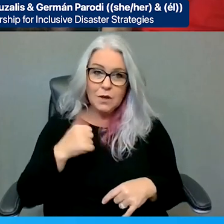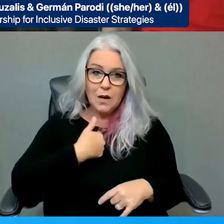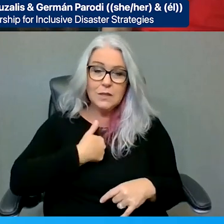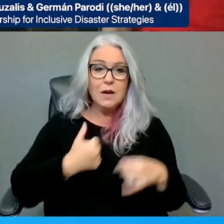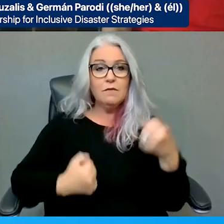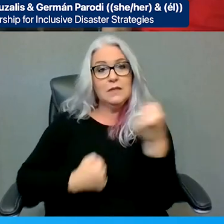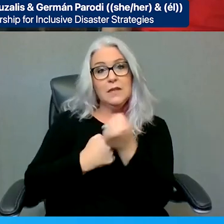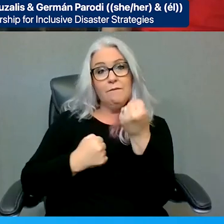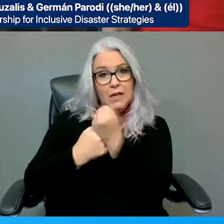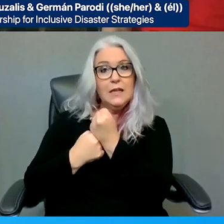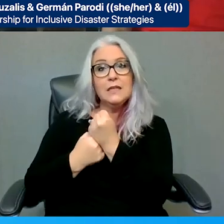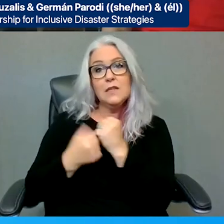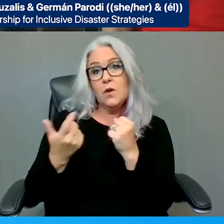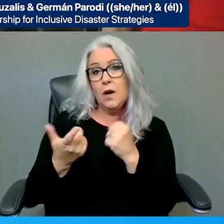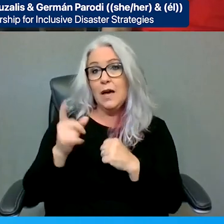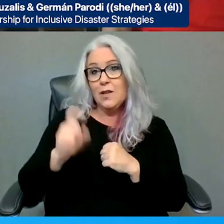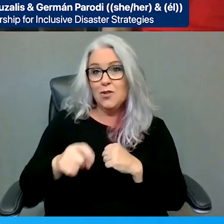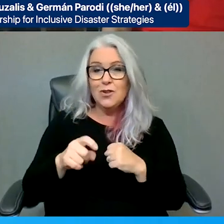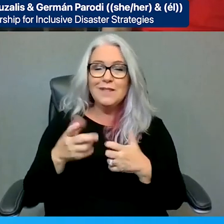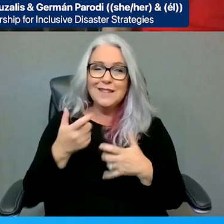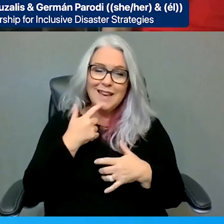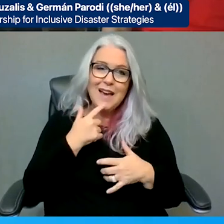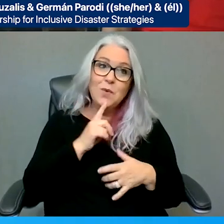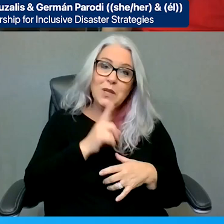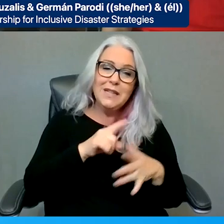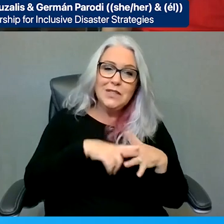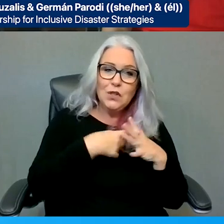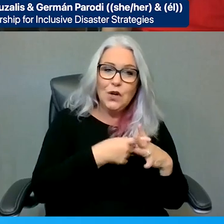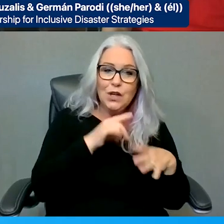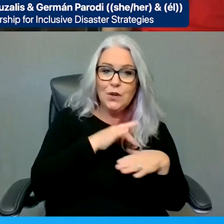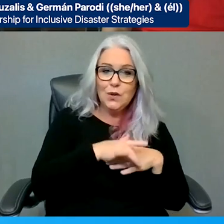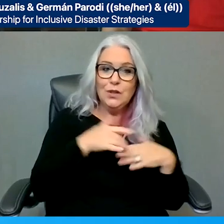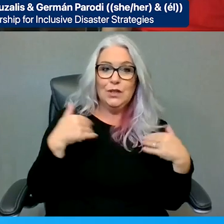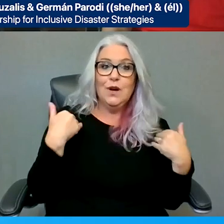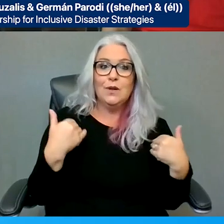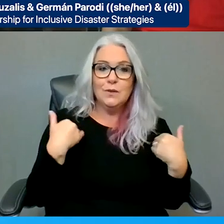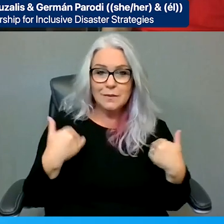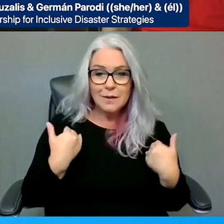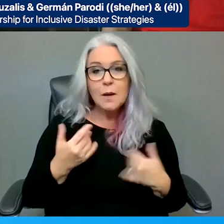so I guess I should say I started earlier but officially got involved in my local Disability Community and